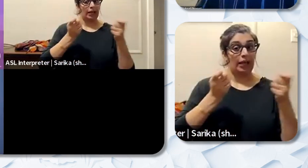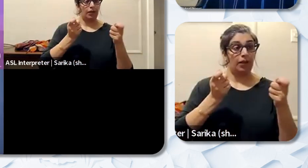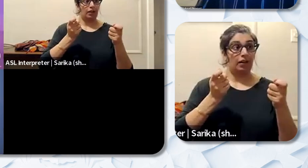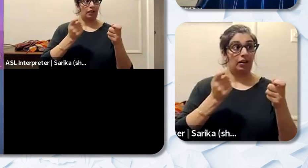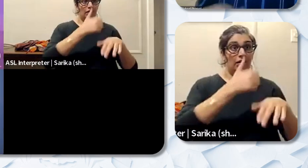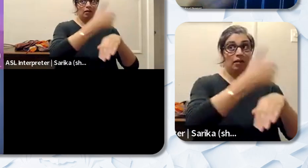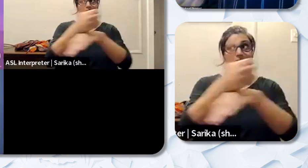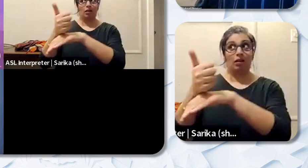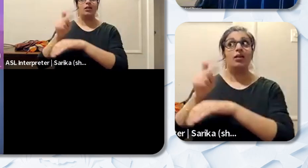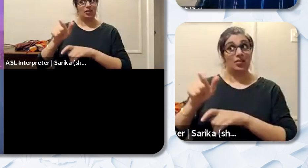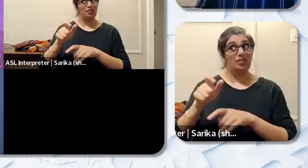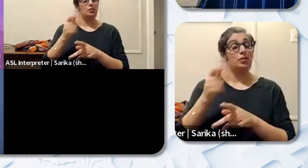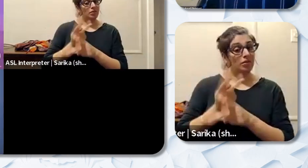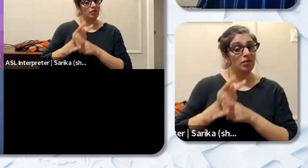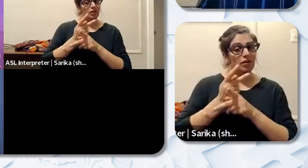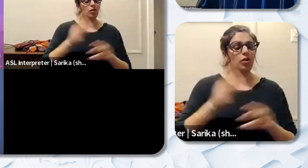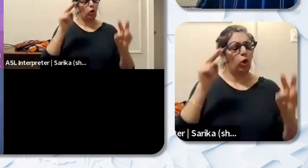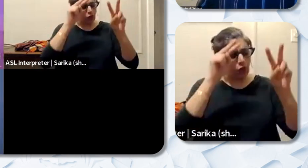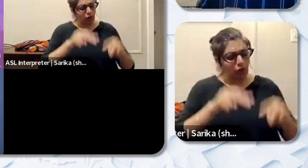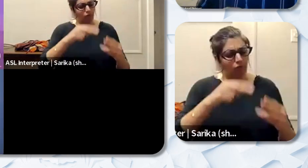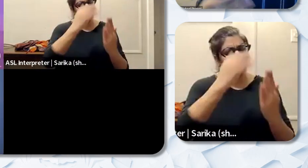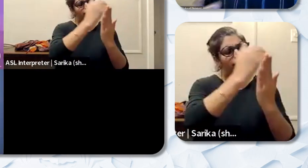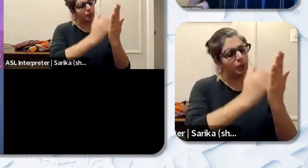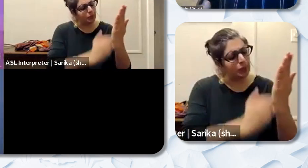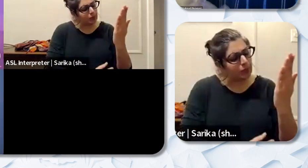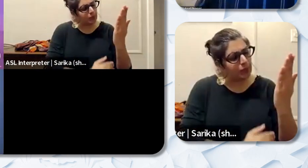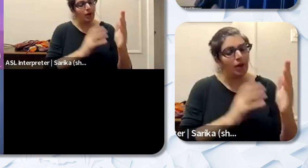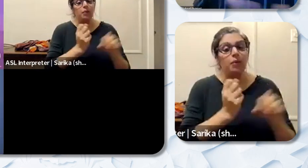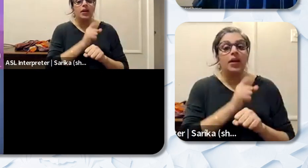of. So looking over those rosters making sure that those behavior issues which we know we're